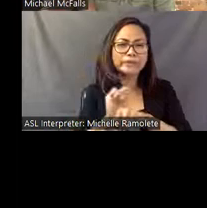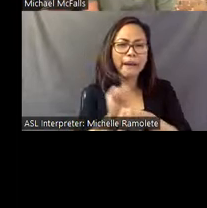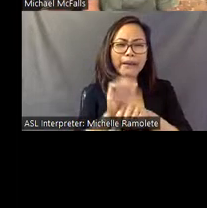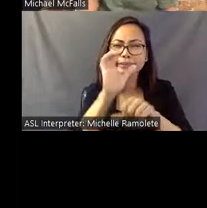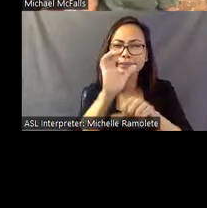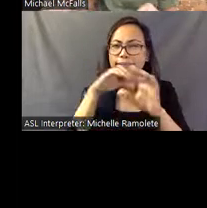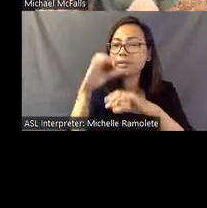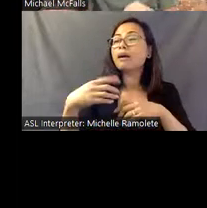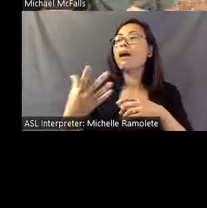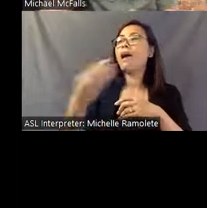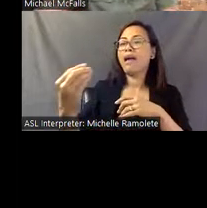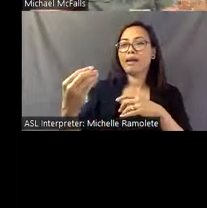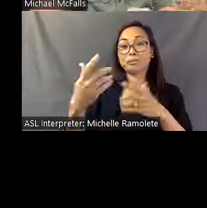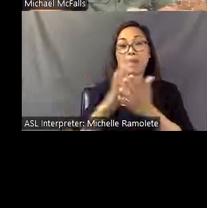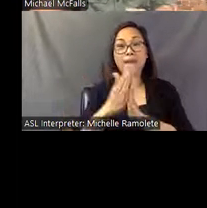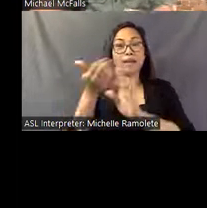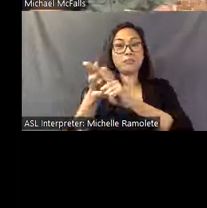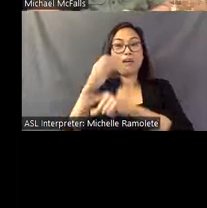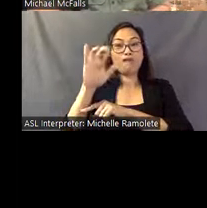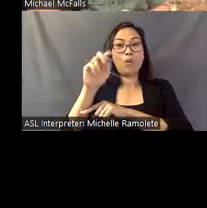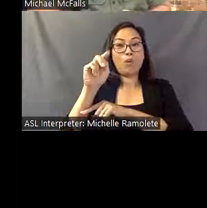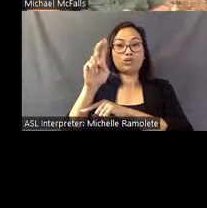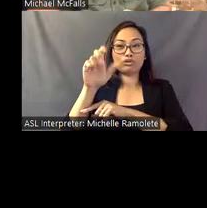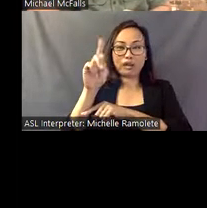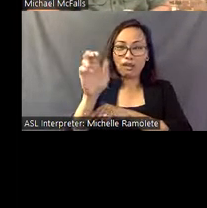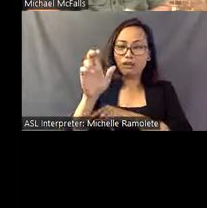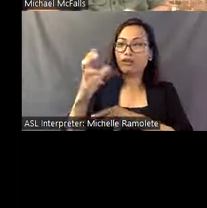42nd Street, so he had quite a life before he ends up here.